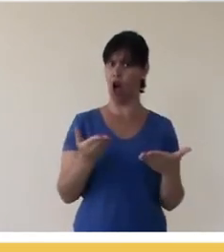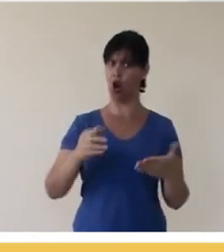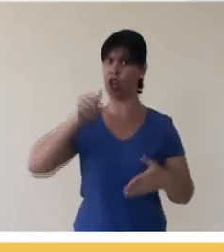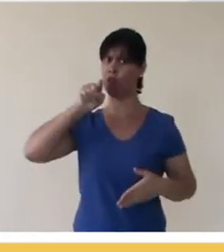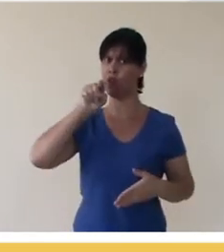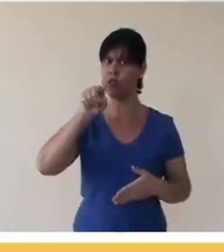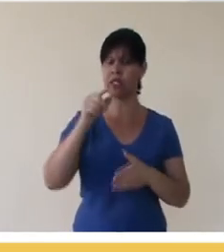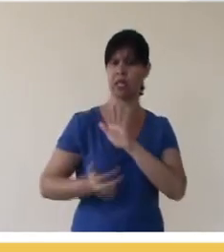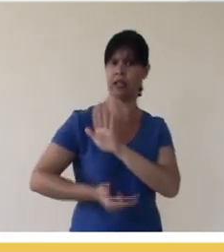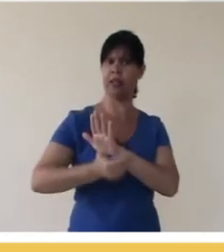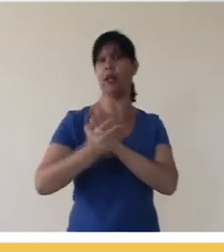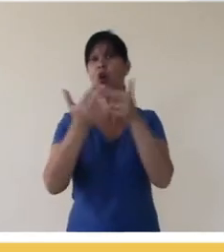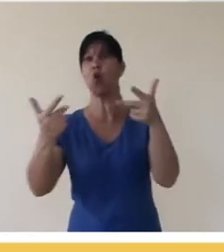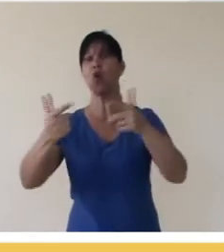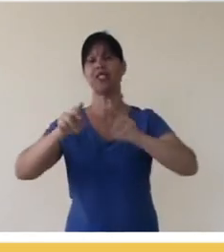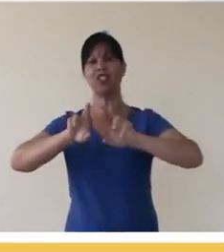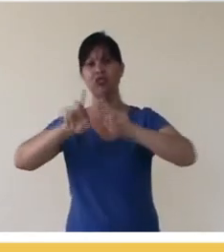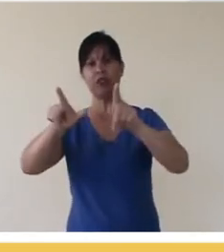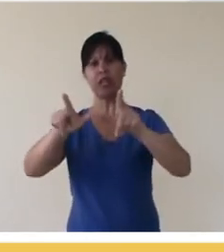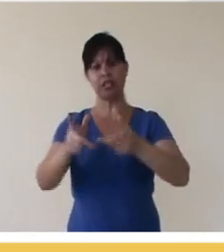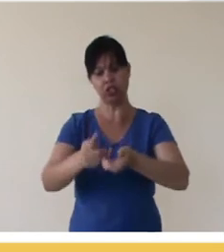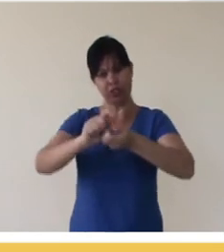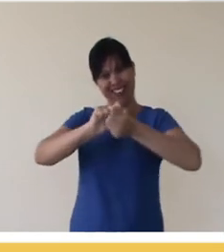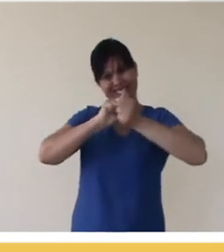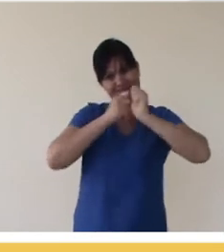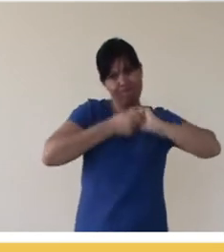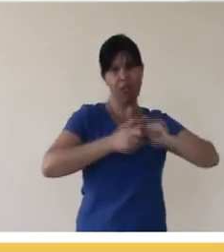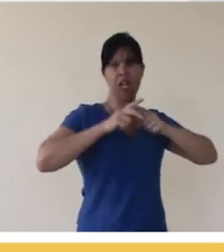will actually take different things, bring them into one thing and